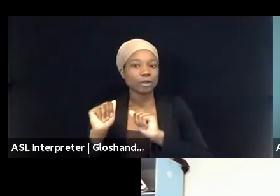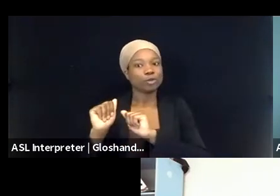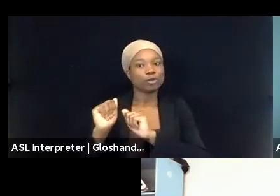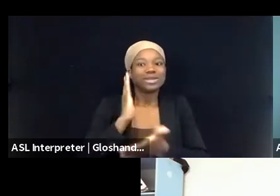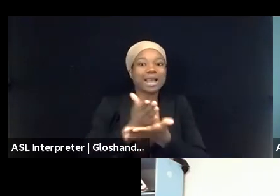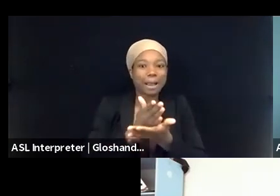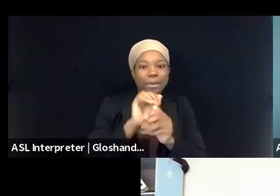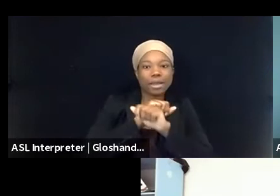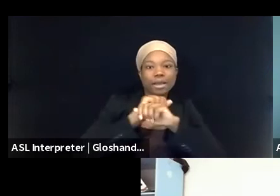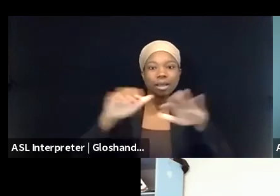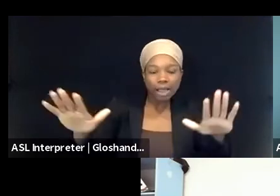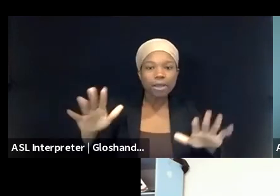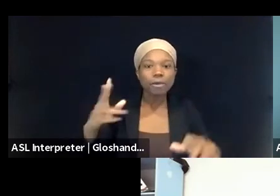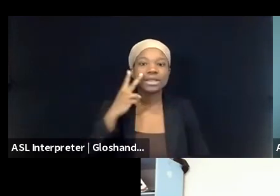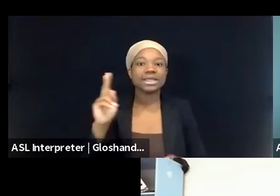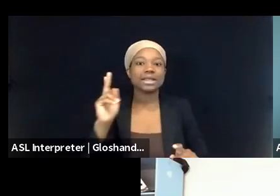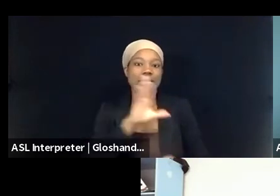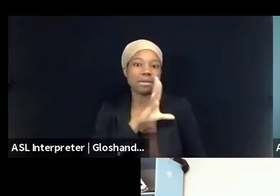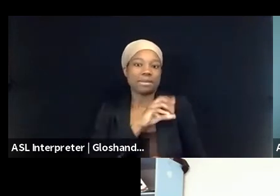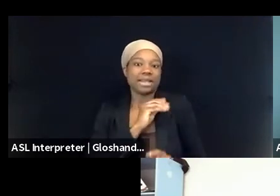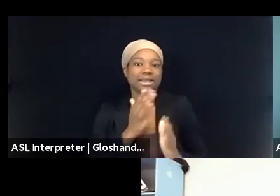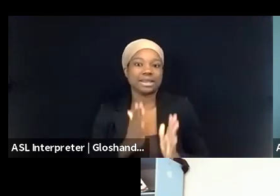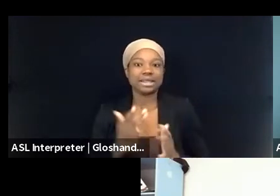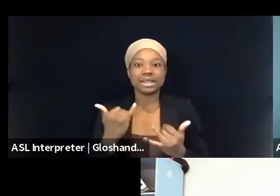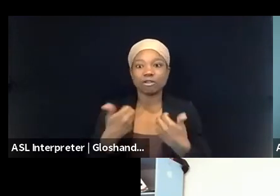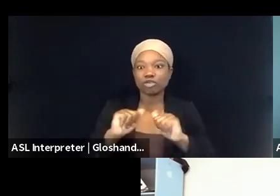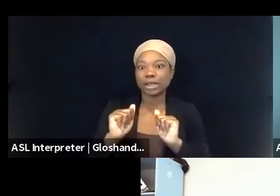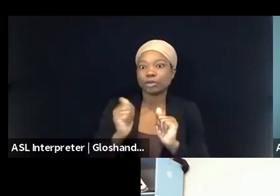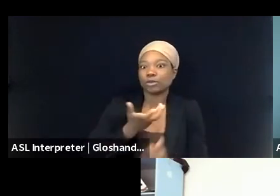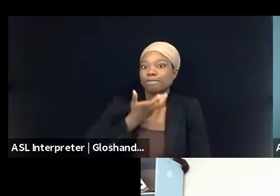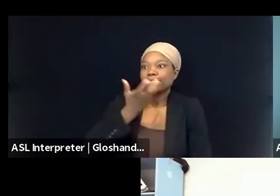Those efforts feel relatively successful,